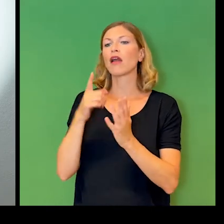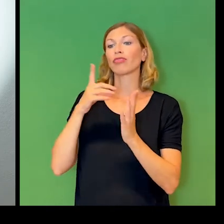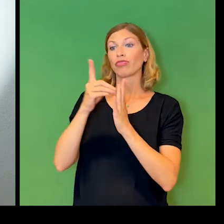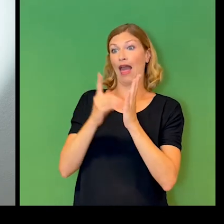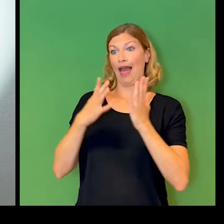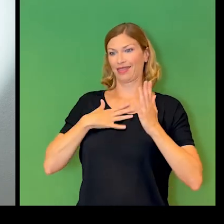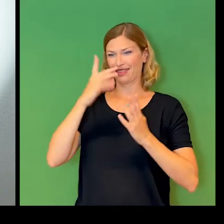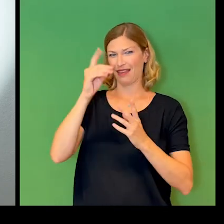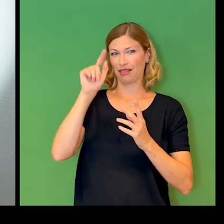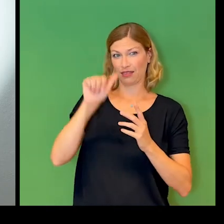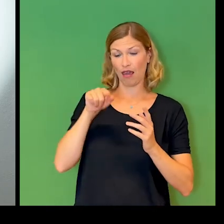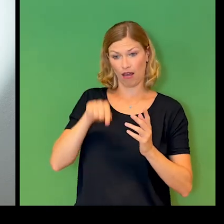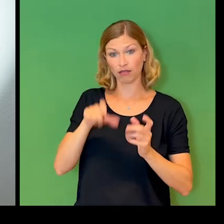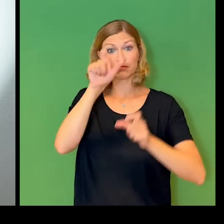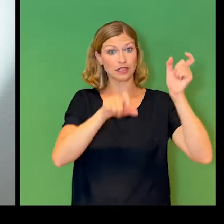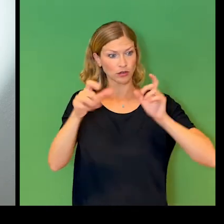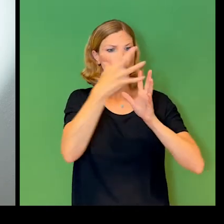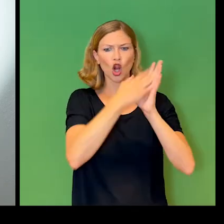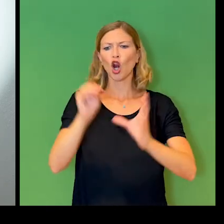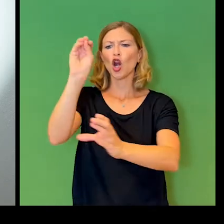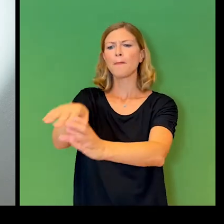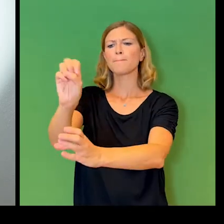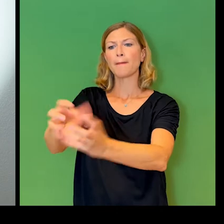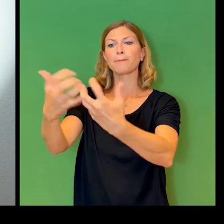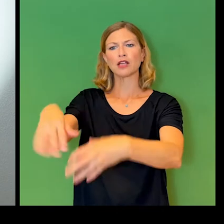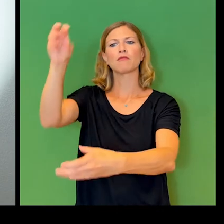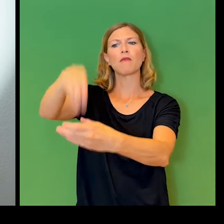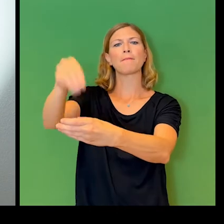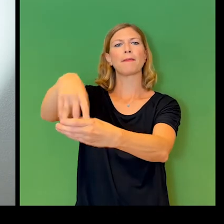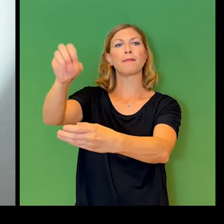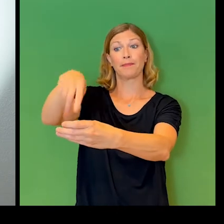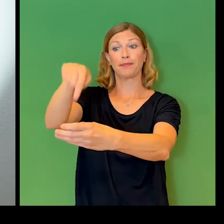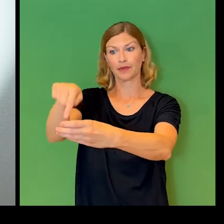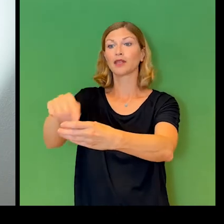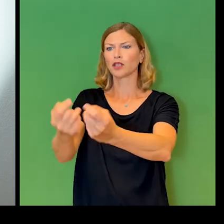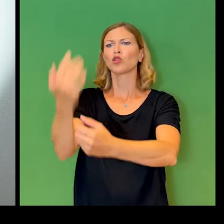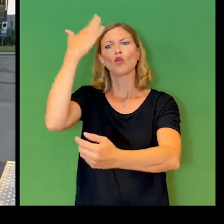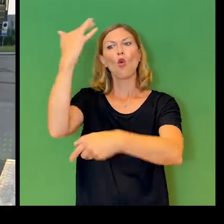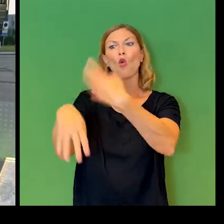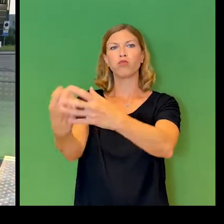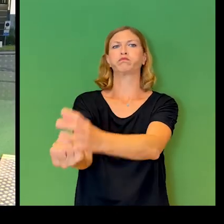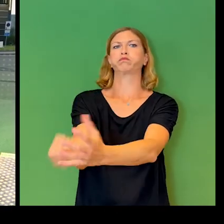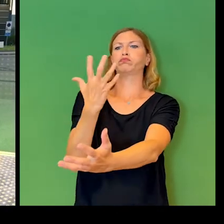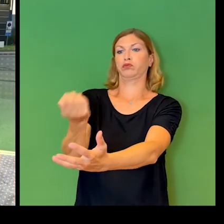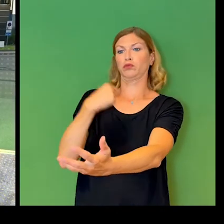and uses that data to teach itself and to personalize and become more useful